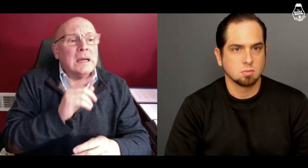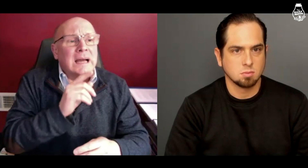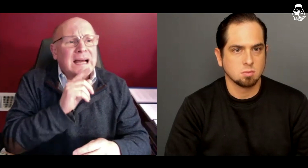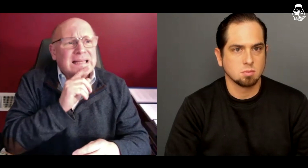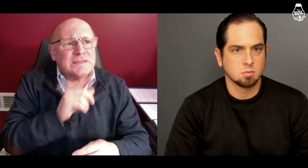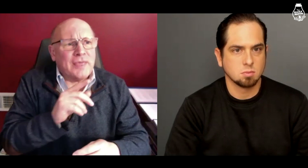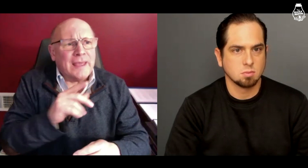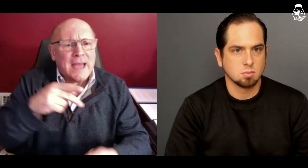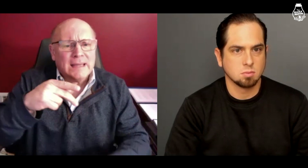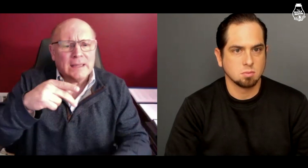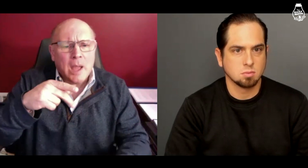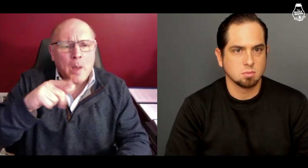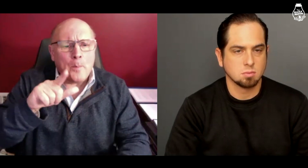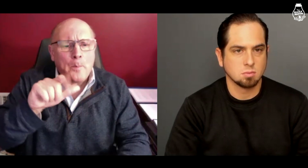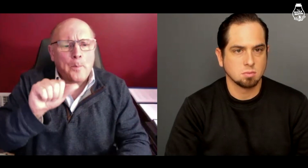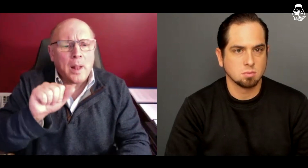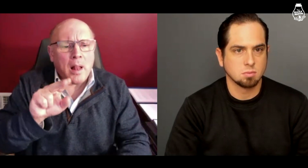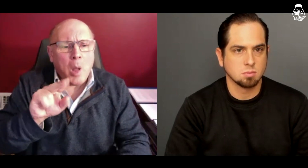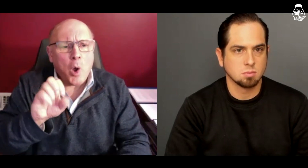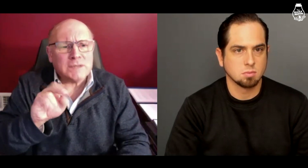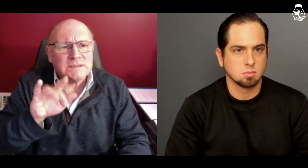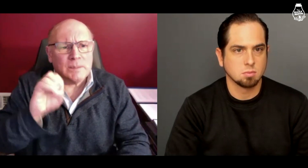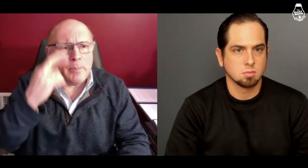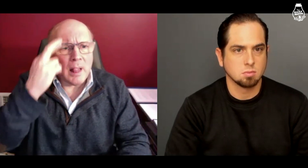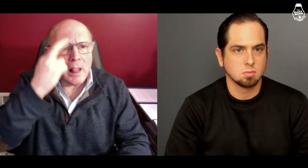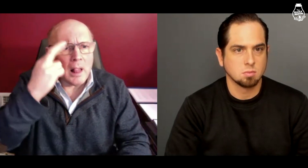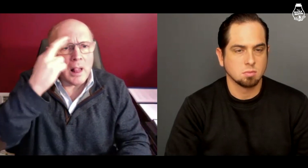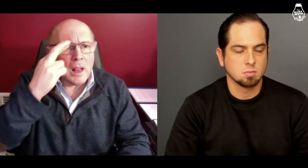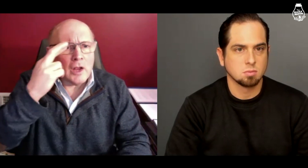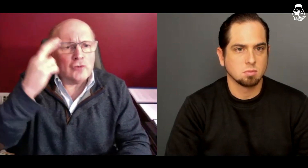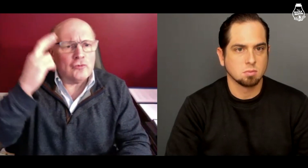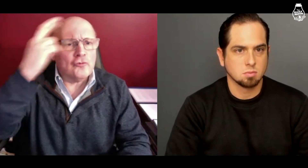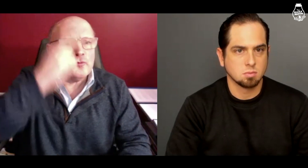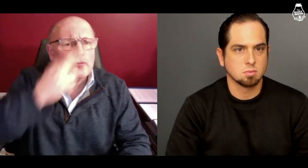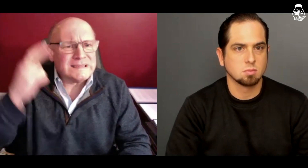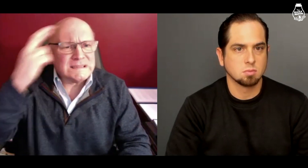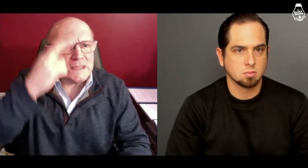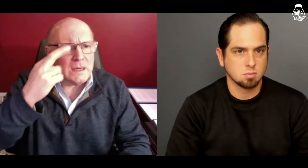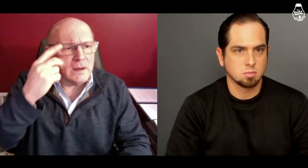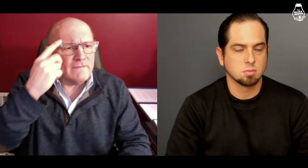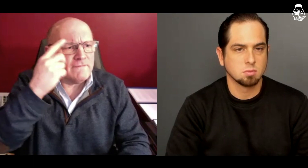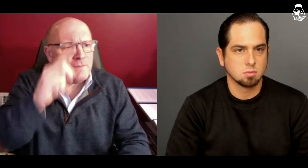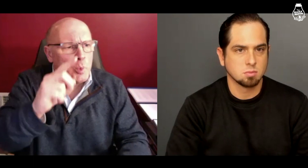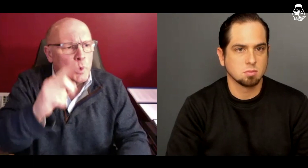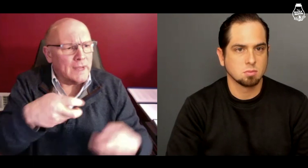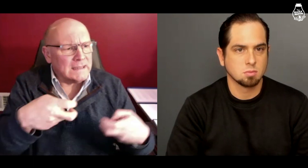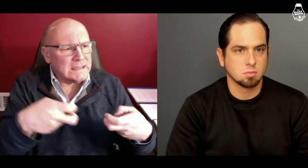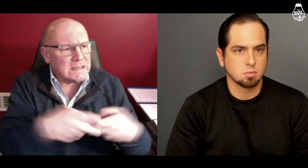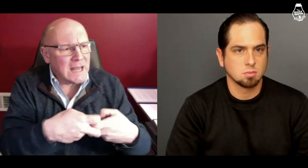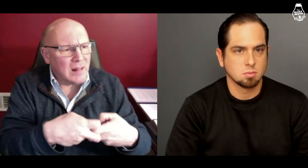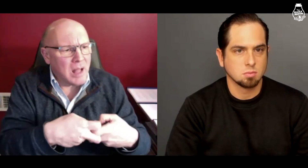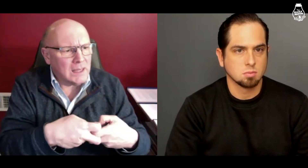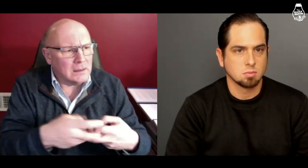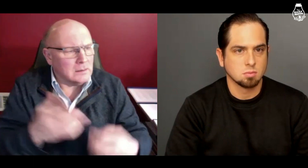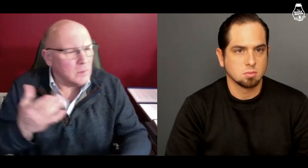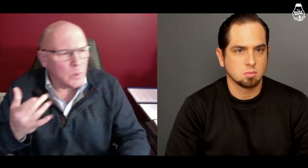Are there plausible reasons for the deadlock?